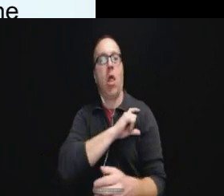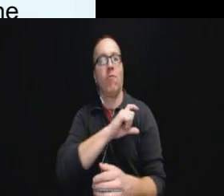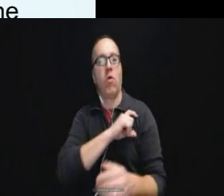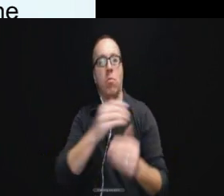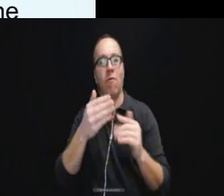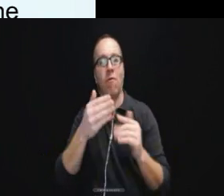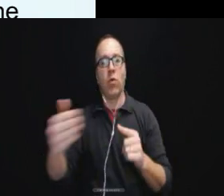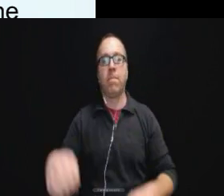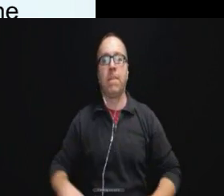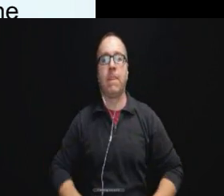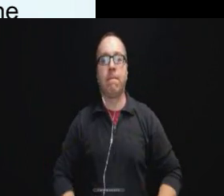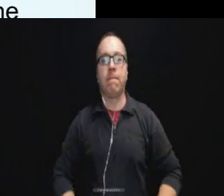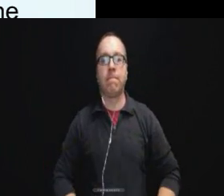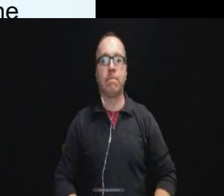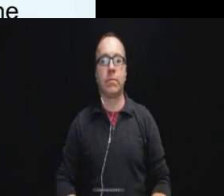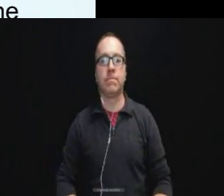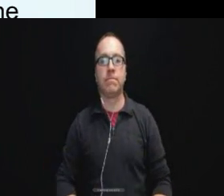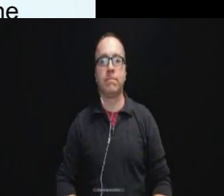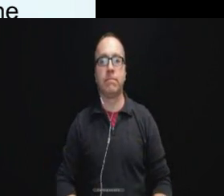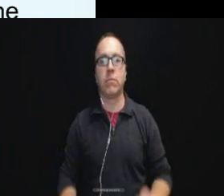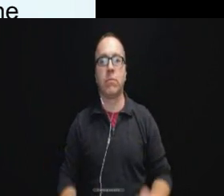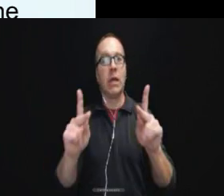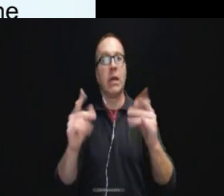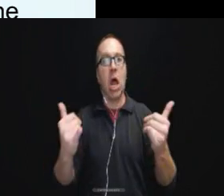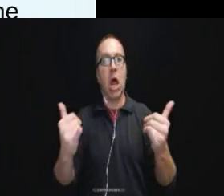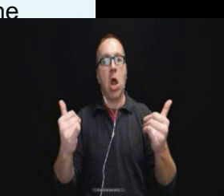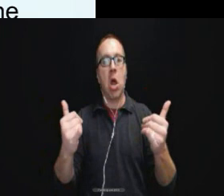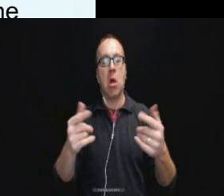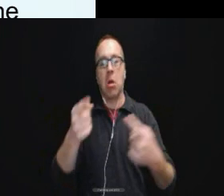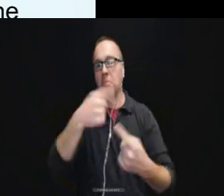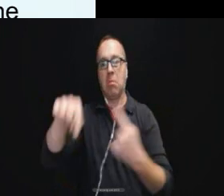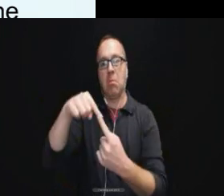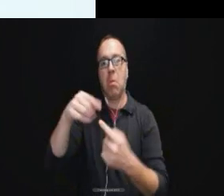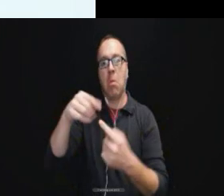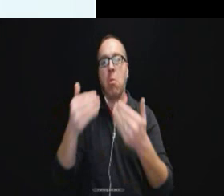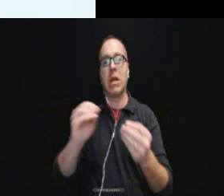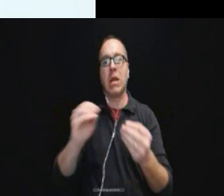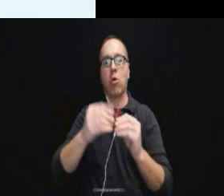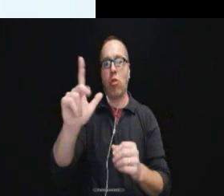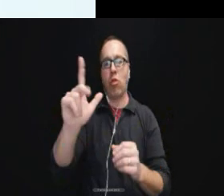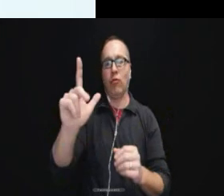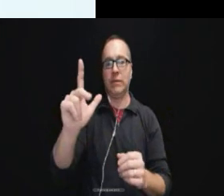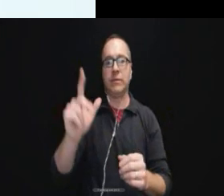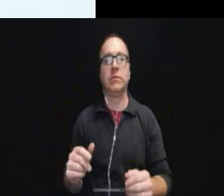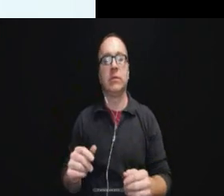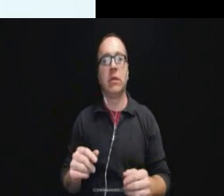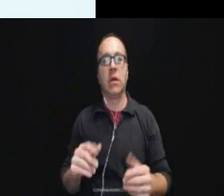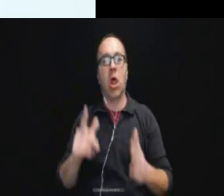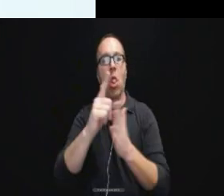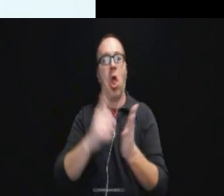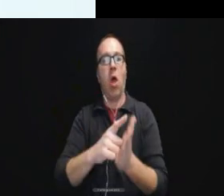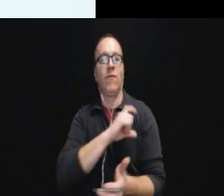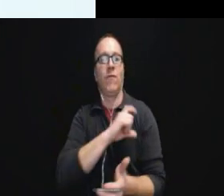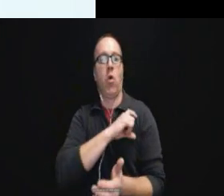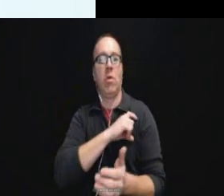We are going to move on to slide 23 and wrap up your law enforcement section of an in depth